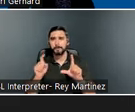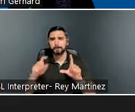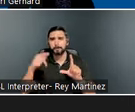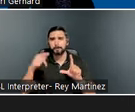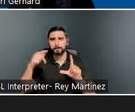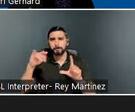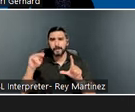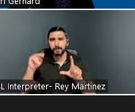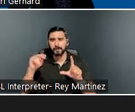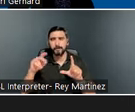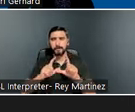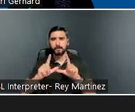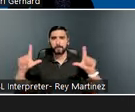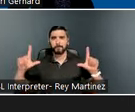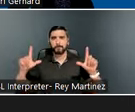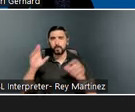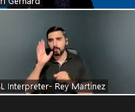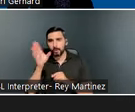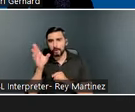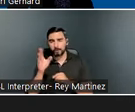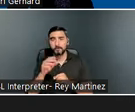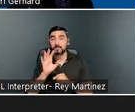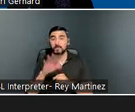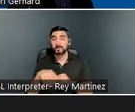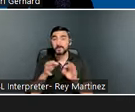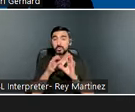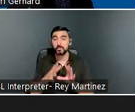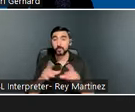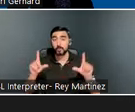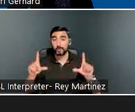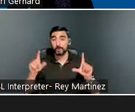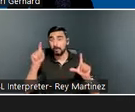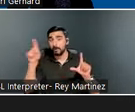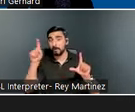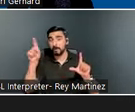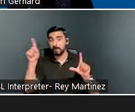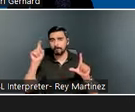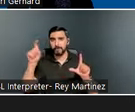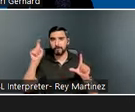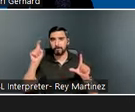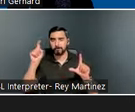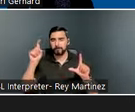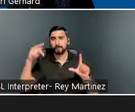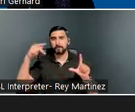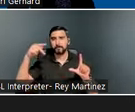Simply click on the ASL interpreter’s window and select the pin icon to make the window larger. To